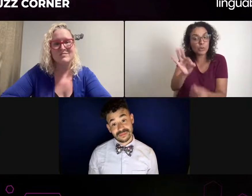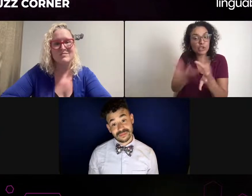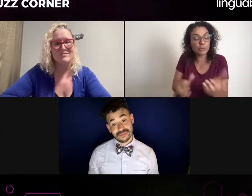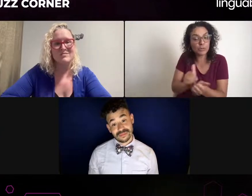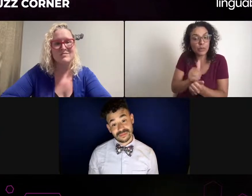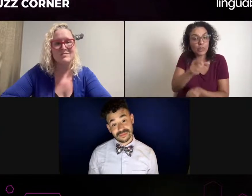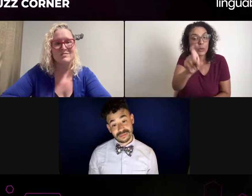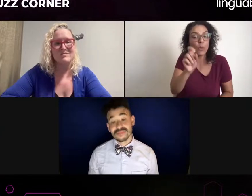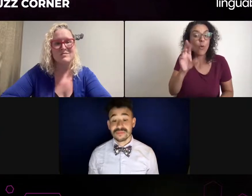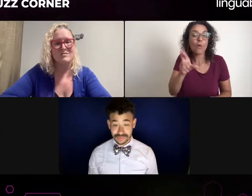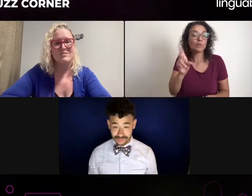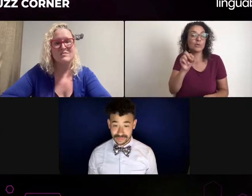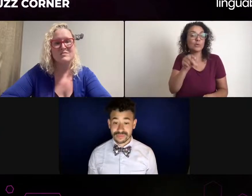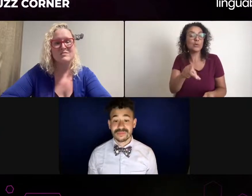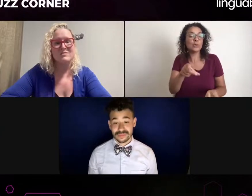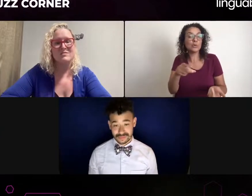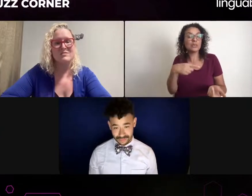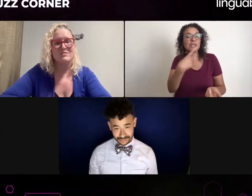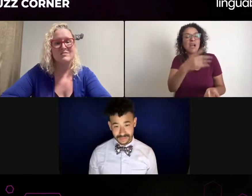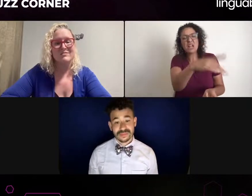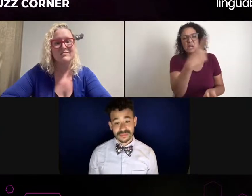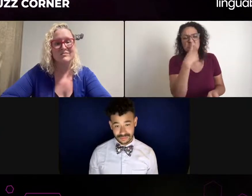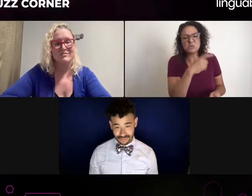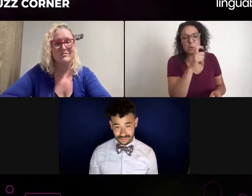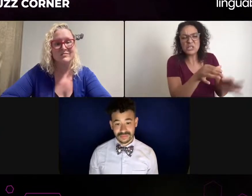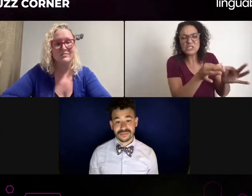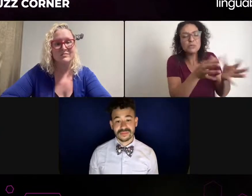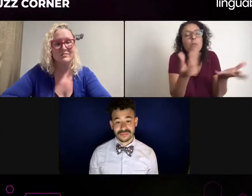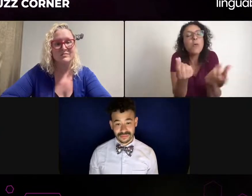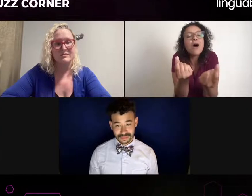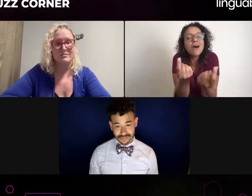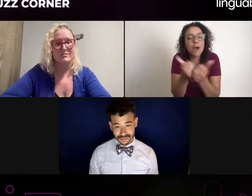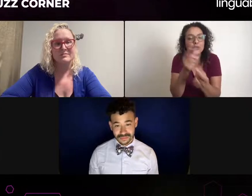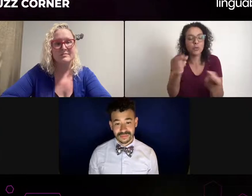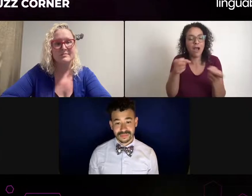Wow. What did you do exactly? The universe was sending me something,